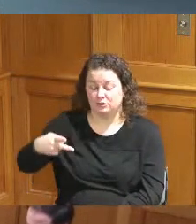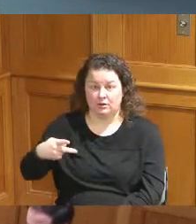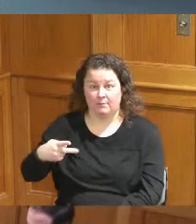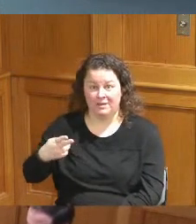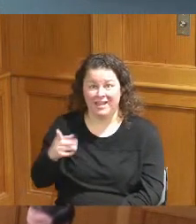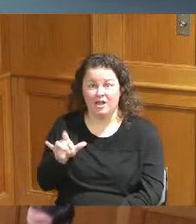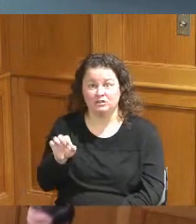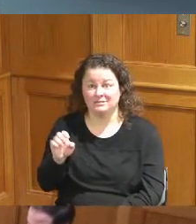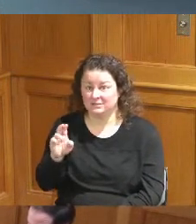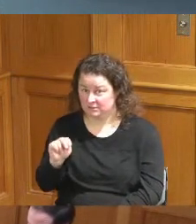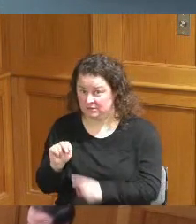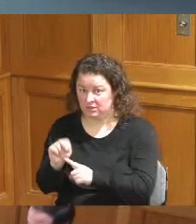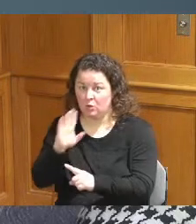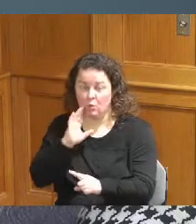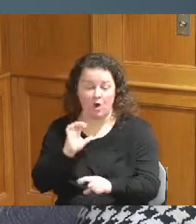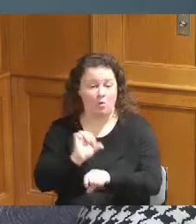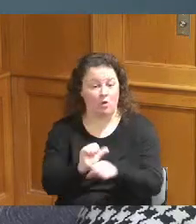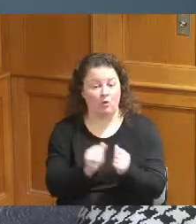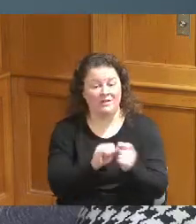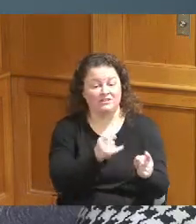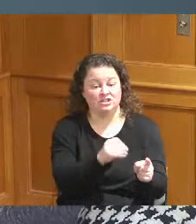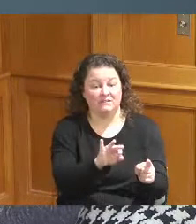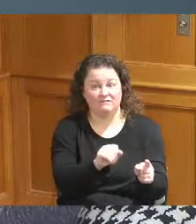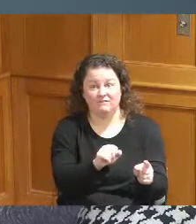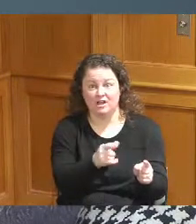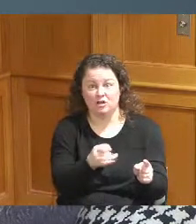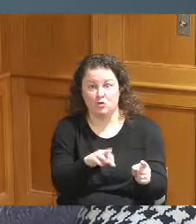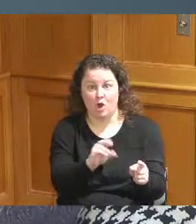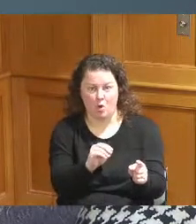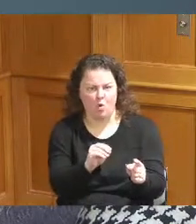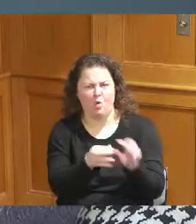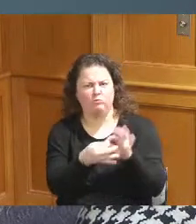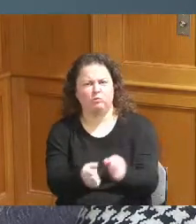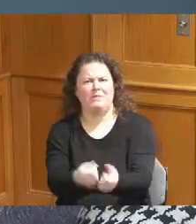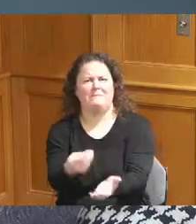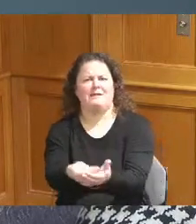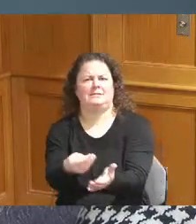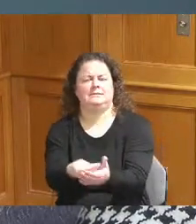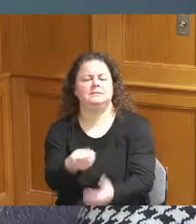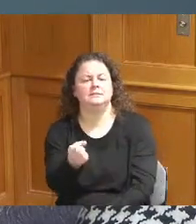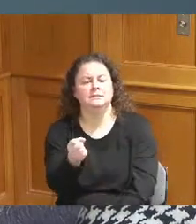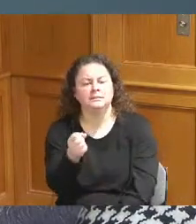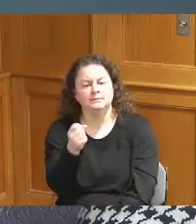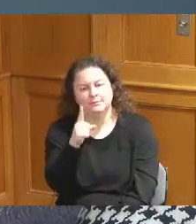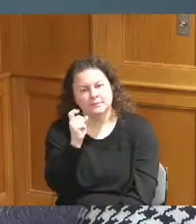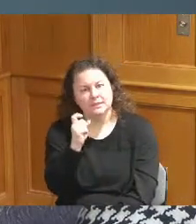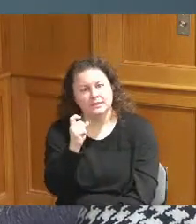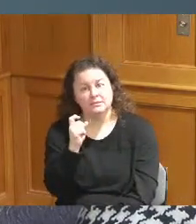it relates to funding because as you were saying Madam chair everyone that we've asked and everyone